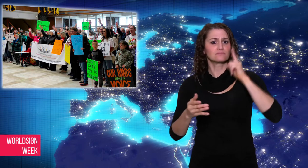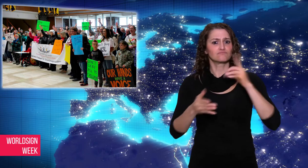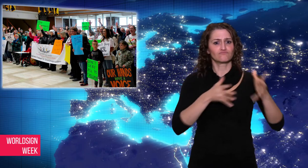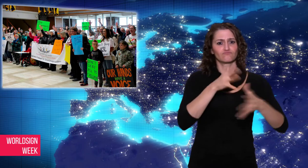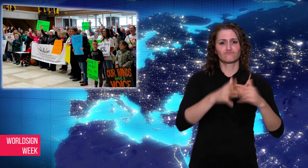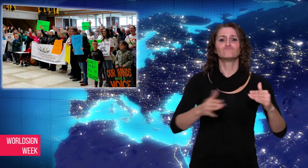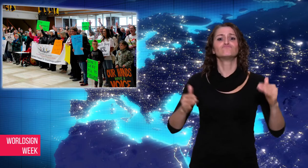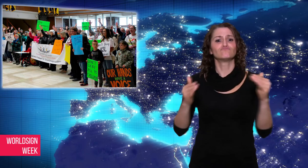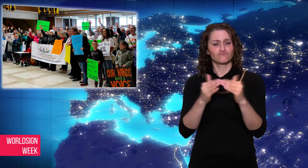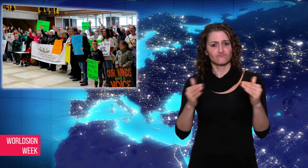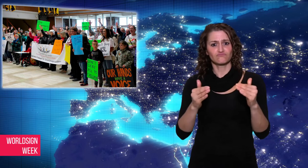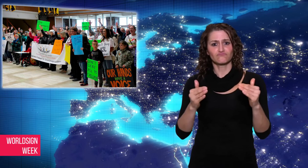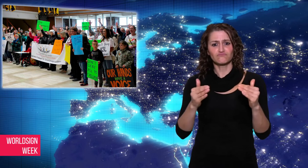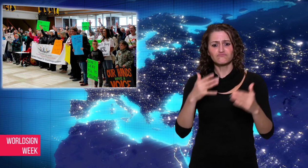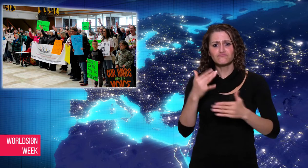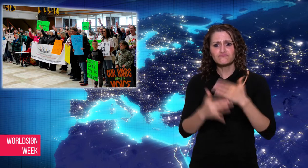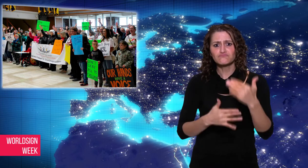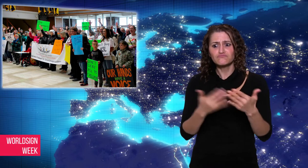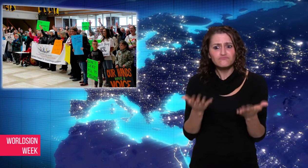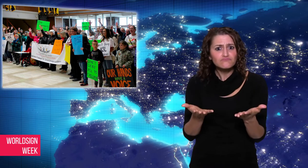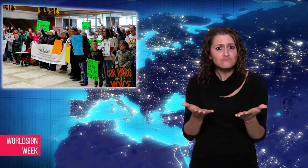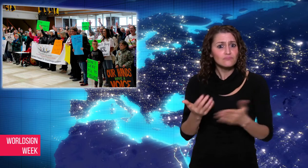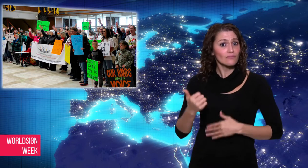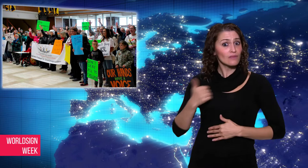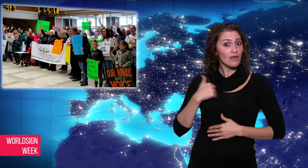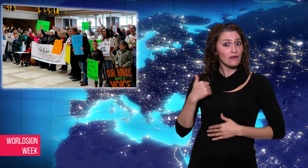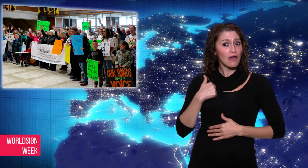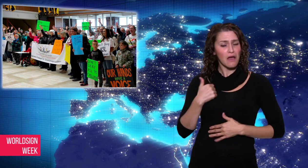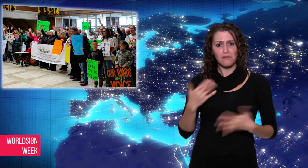and Canada has is lagging